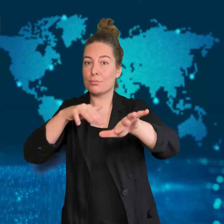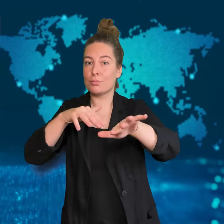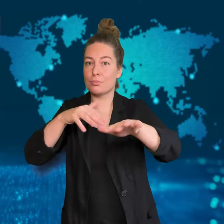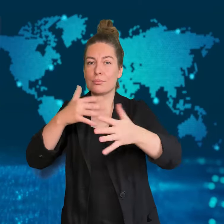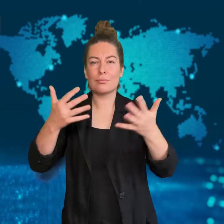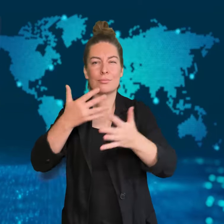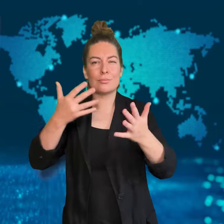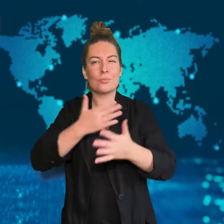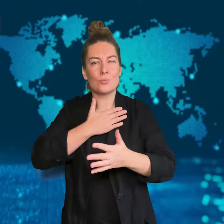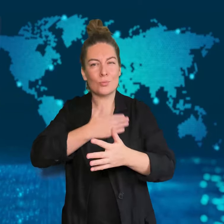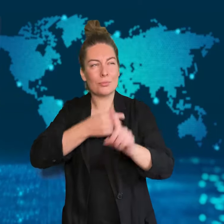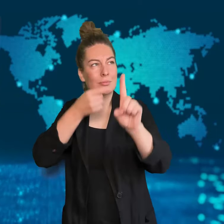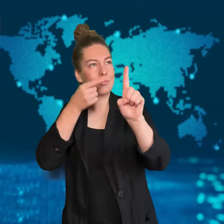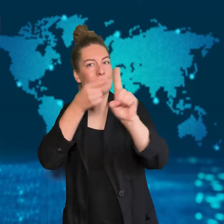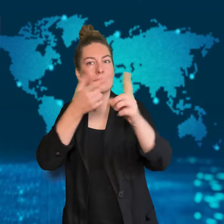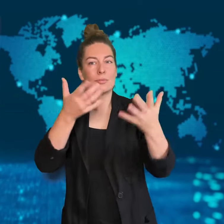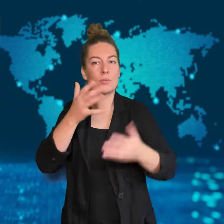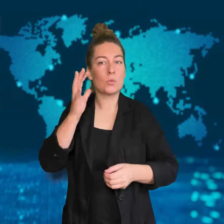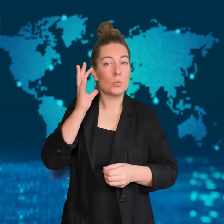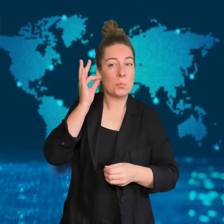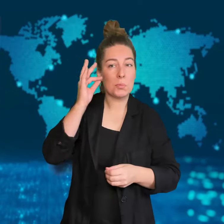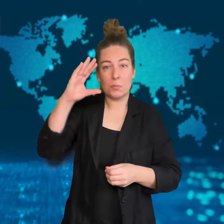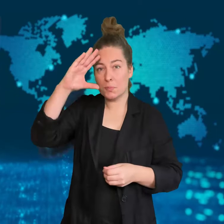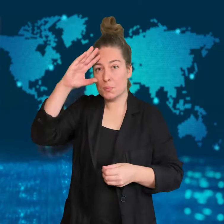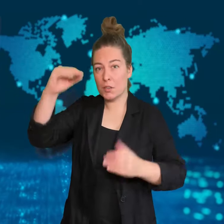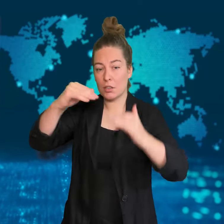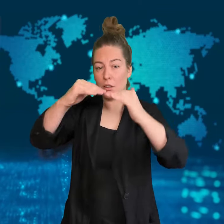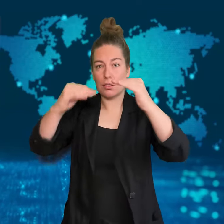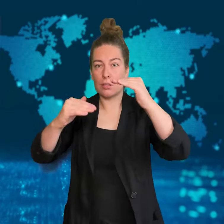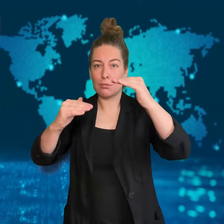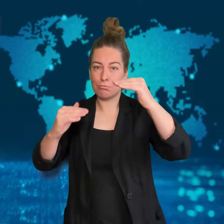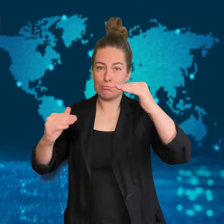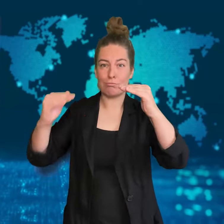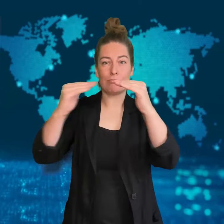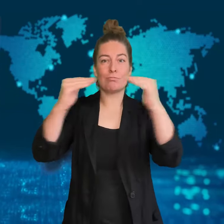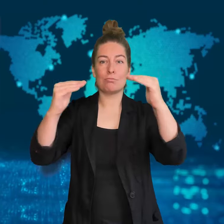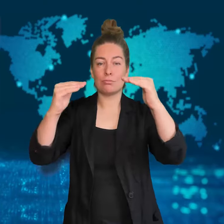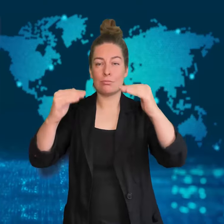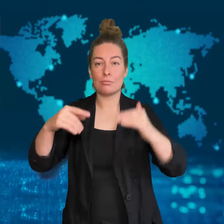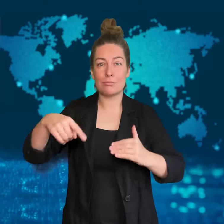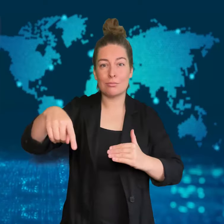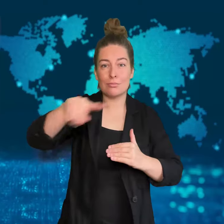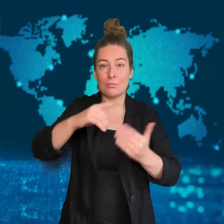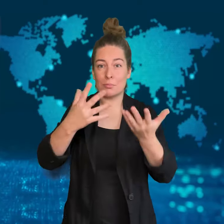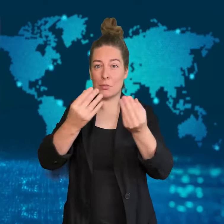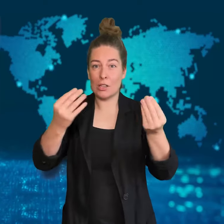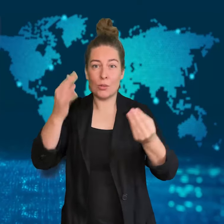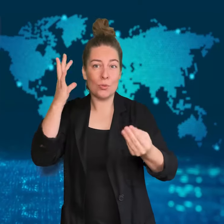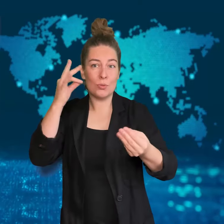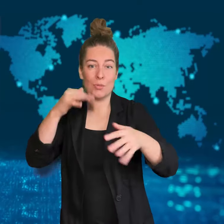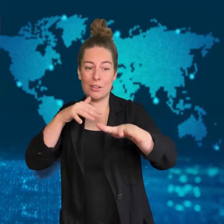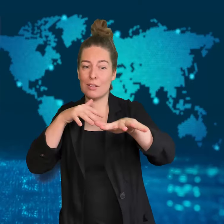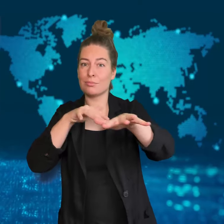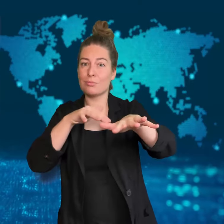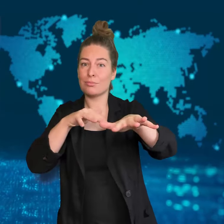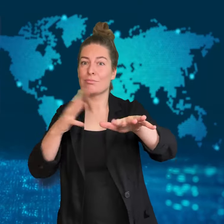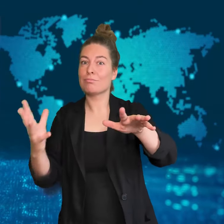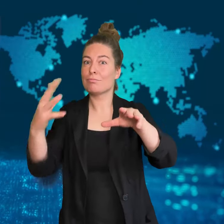as part of a campaign pushing for greater gender equality in the country.